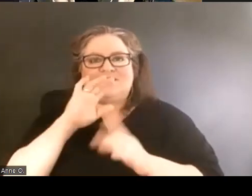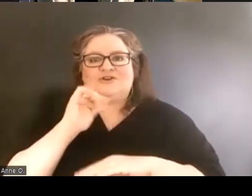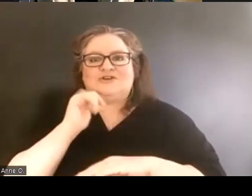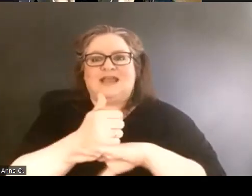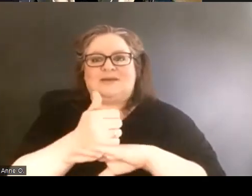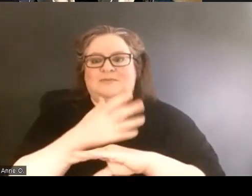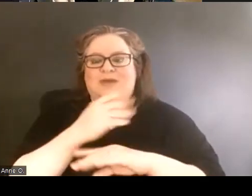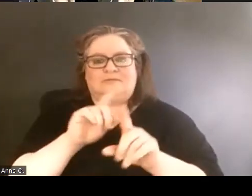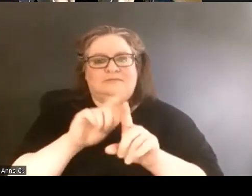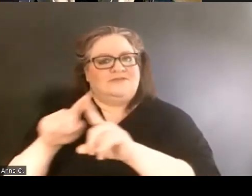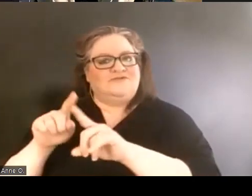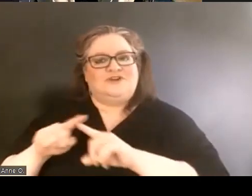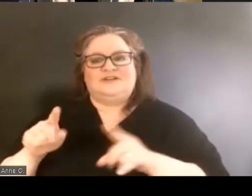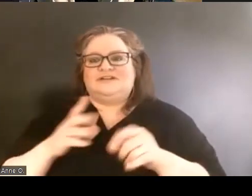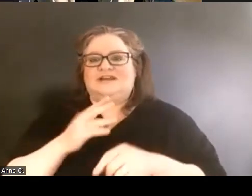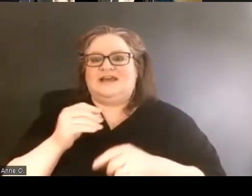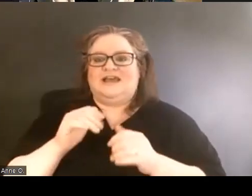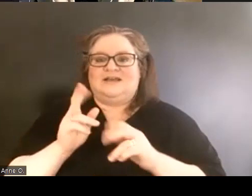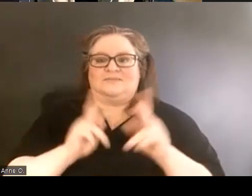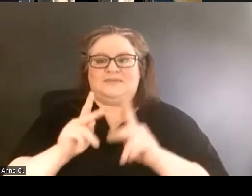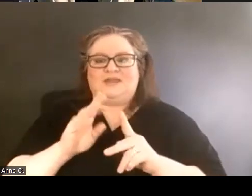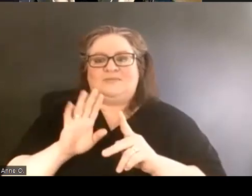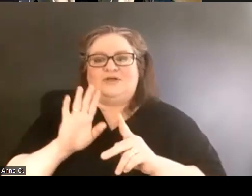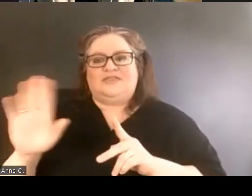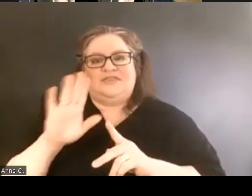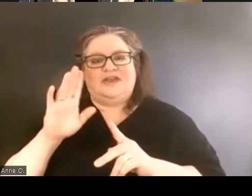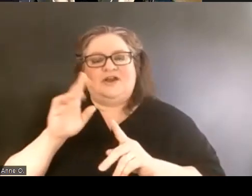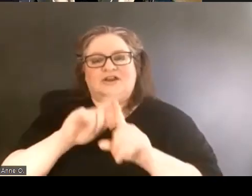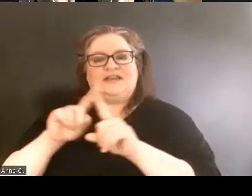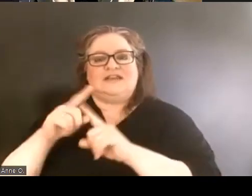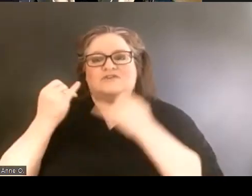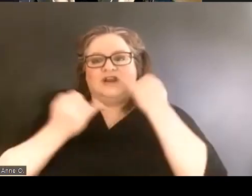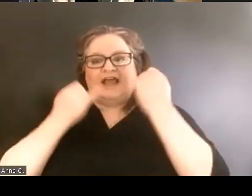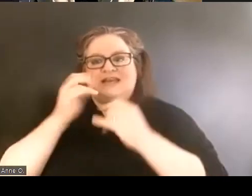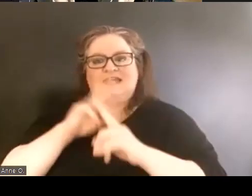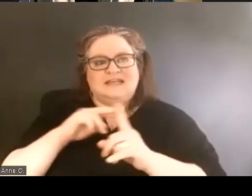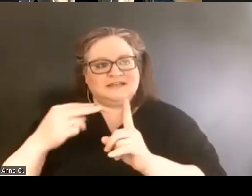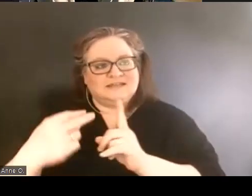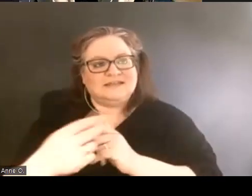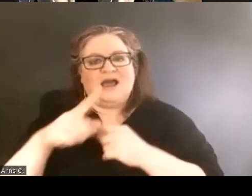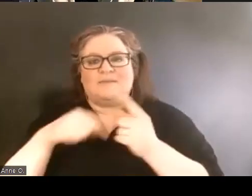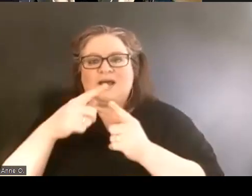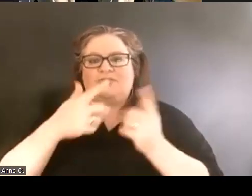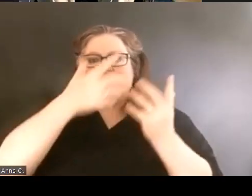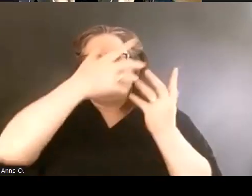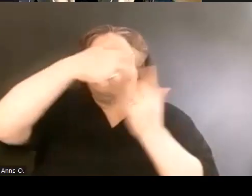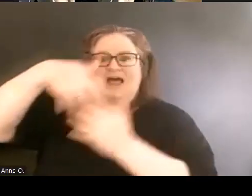And also people's different ideas about the alignment of a cultural center